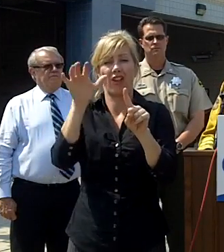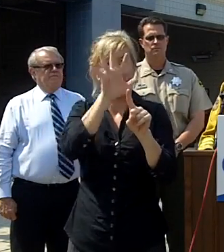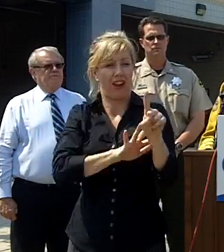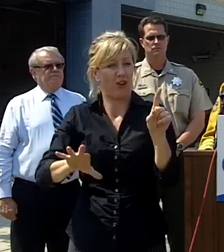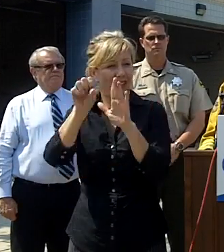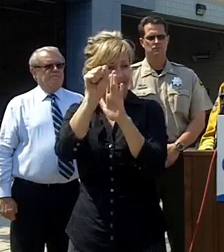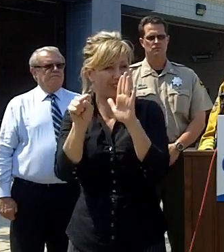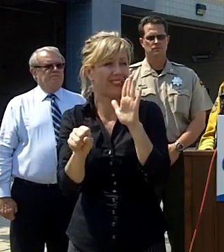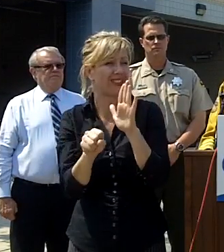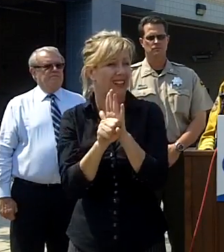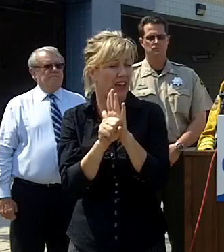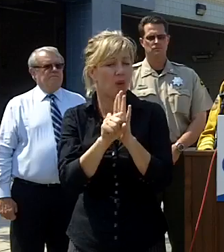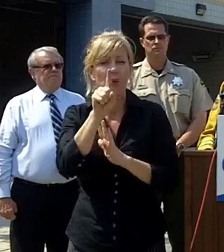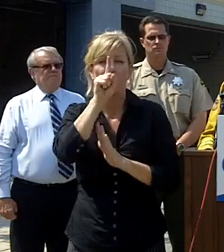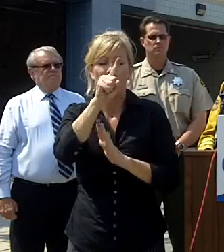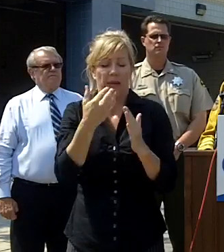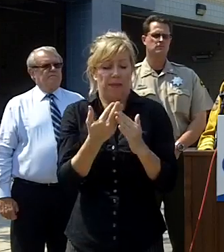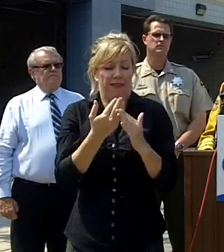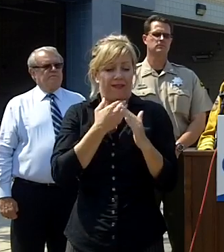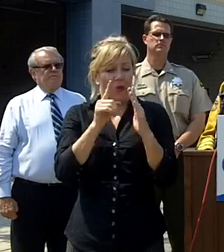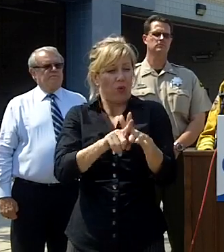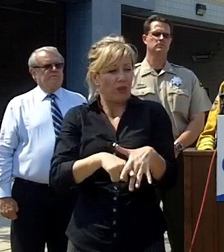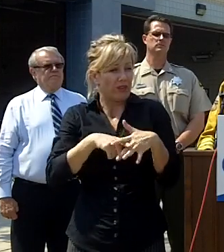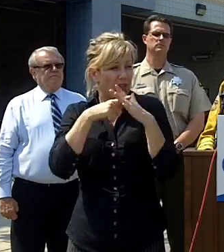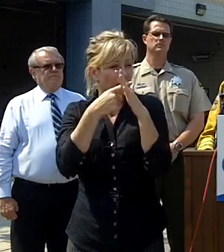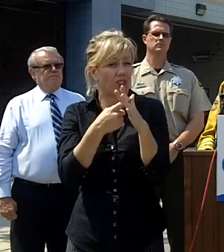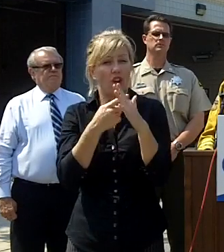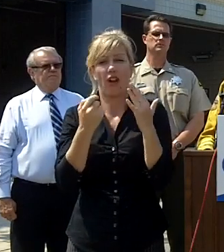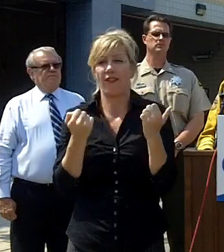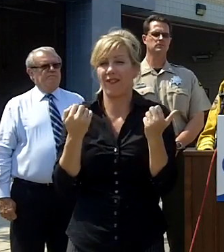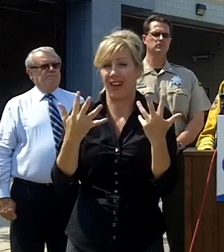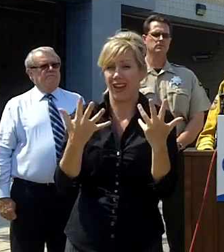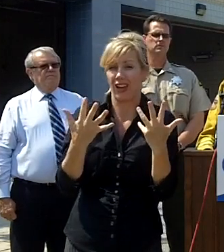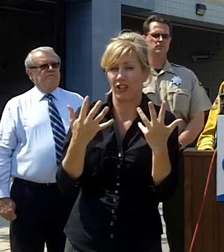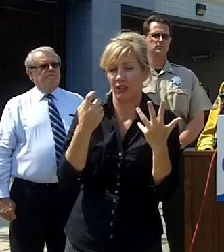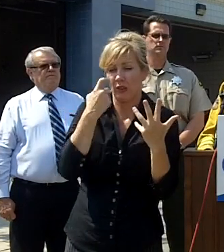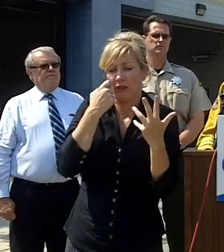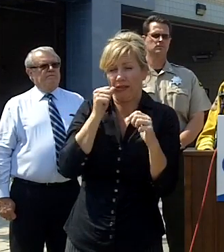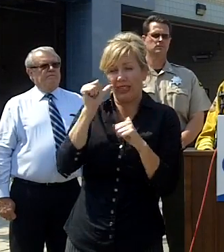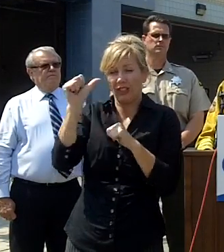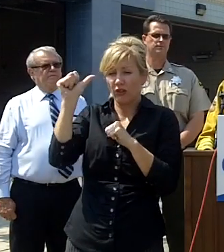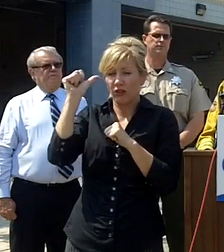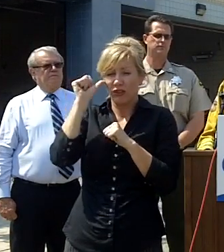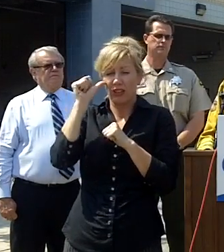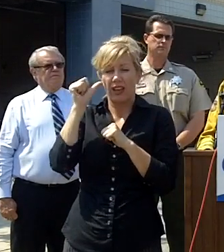even started and before the Bernardo fire started our agency pre-positioned resources in Southern